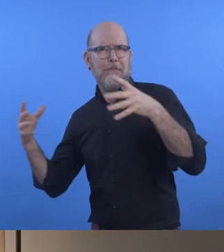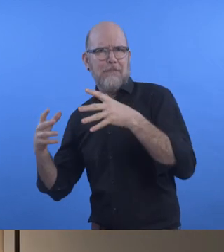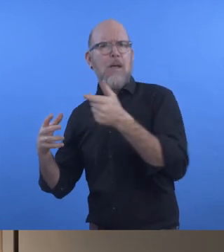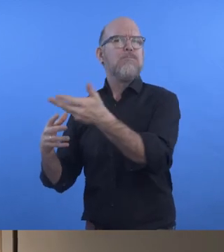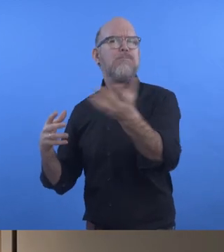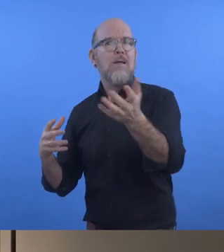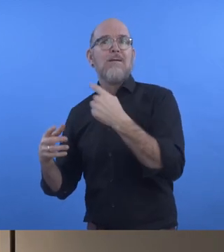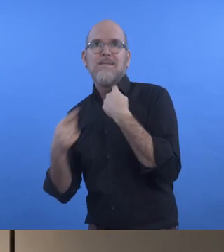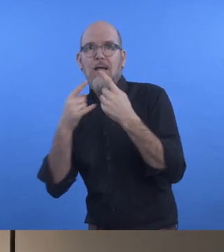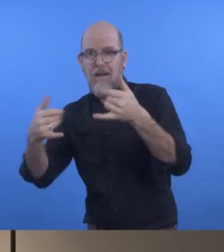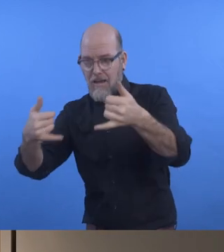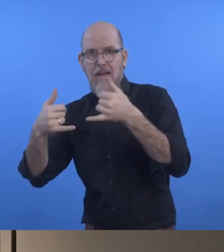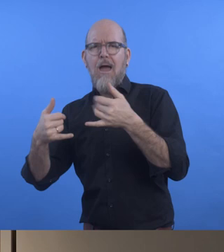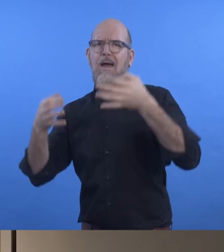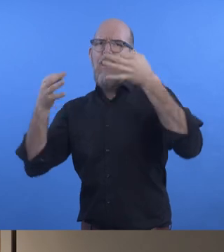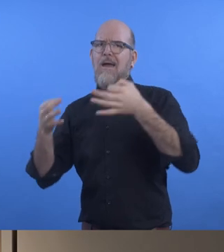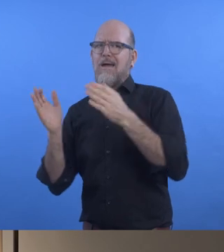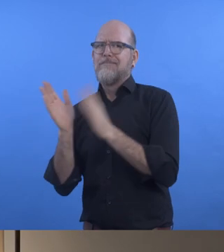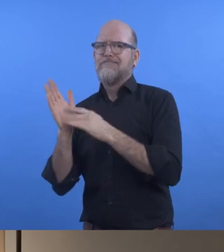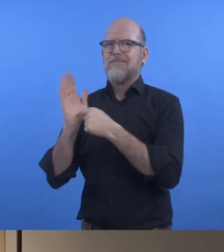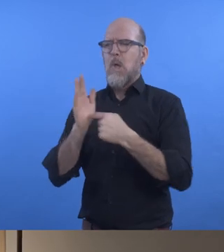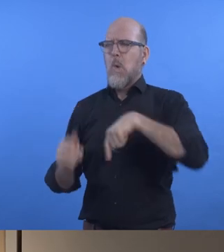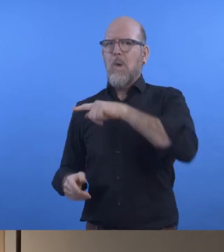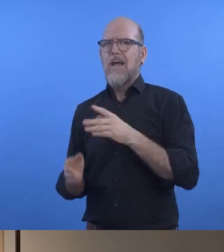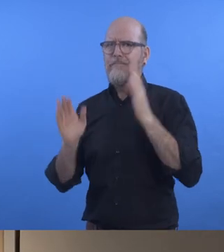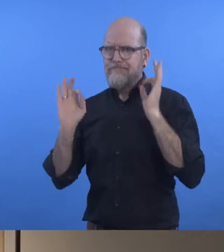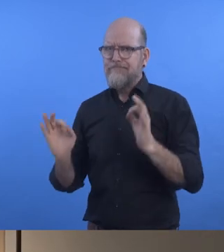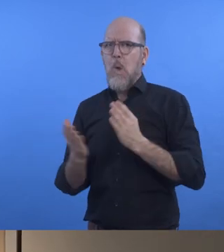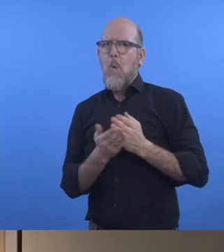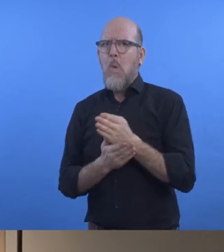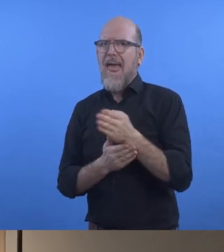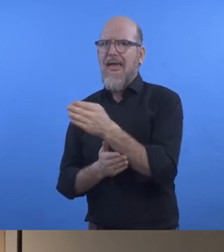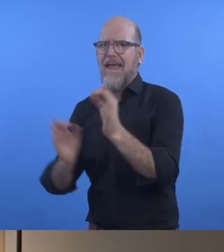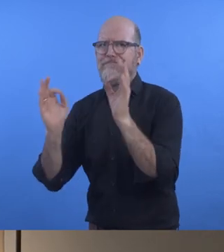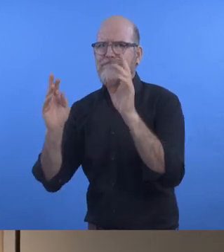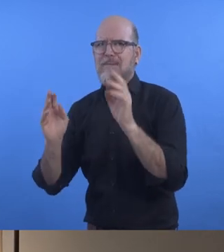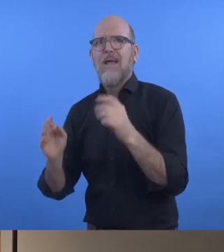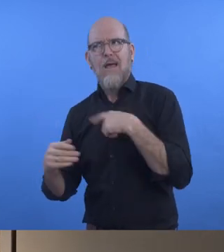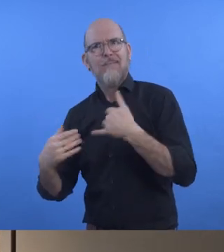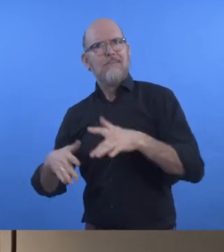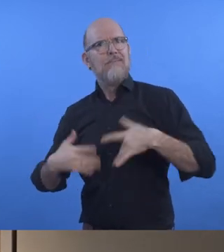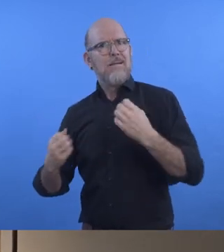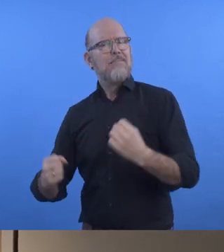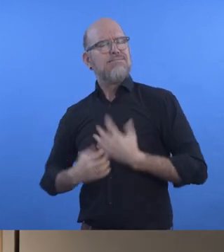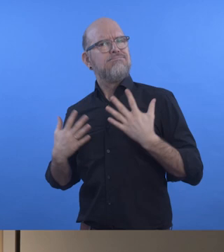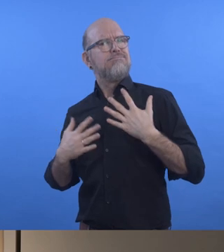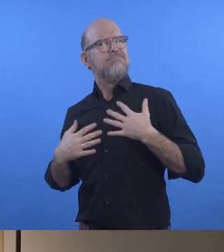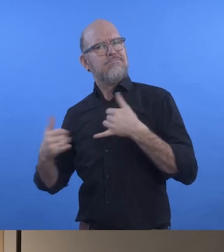that we are on the right path. We are honored.” “Thank you and don’t forget being inclusive is amazing!”